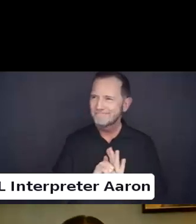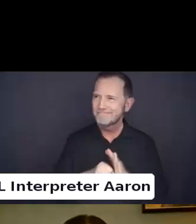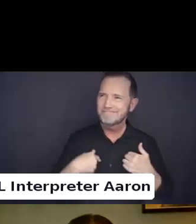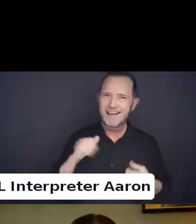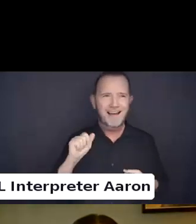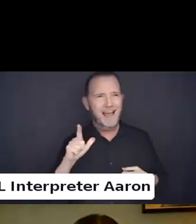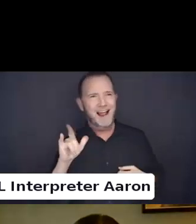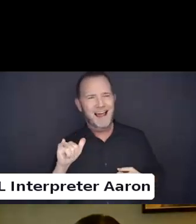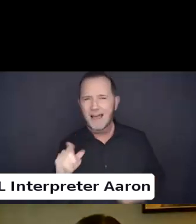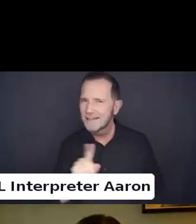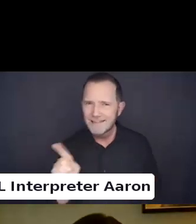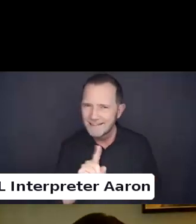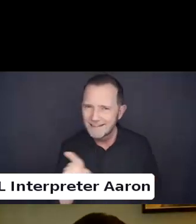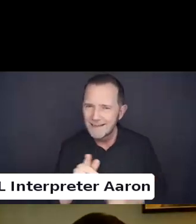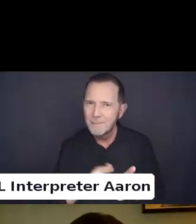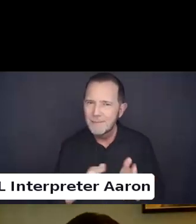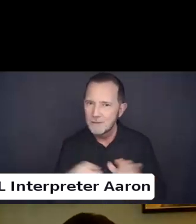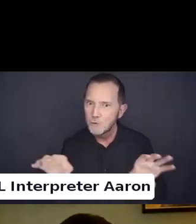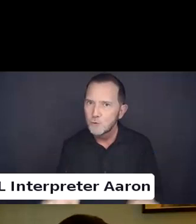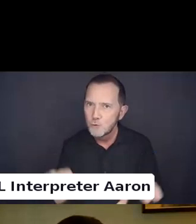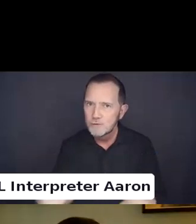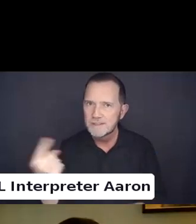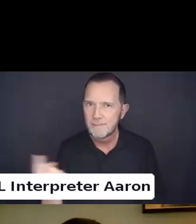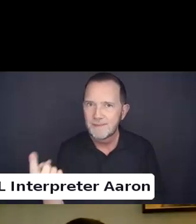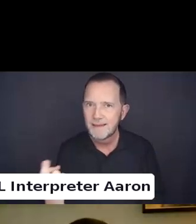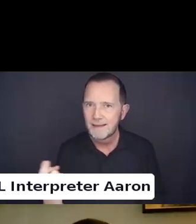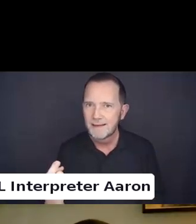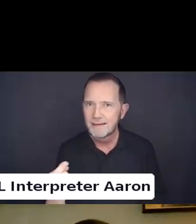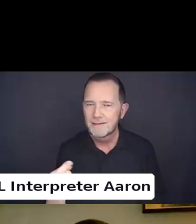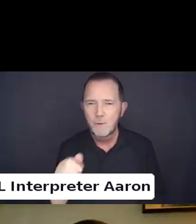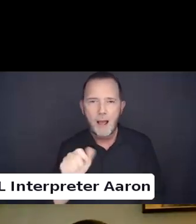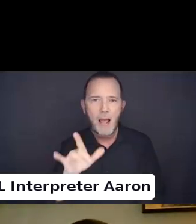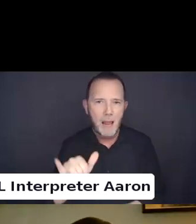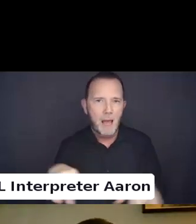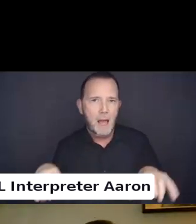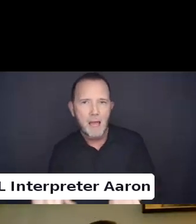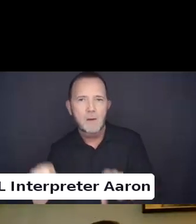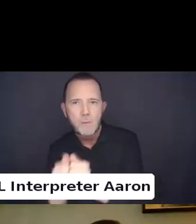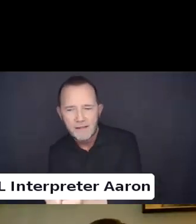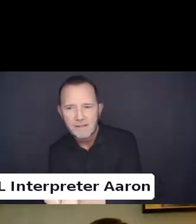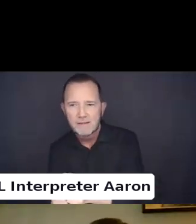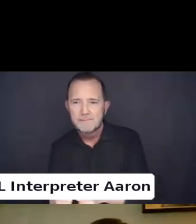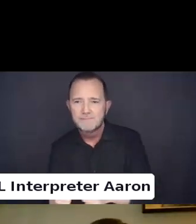Not shrinking in shame because you are not being treated this way. Okay. Good.